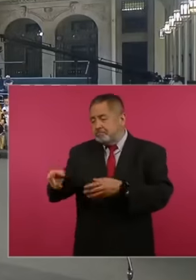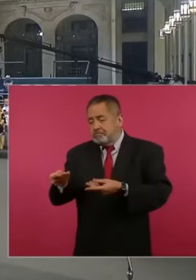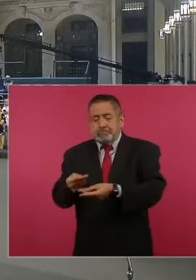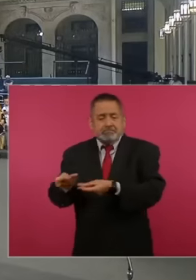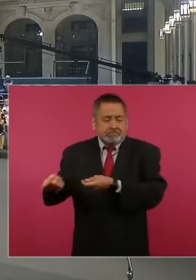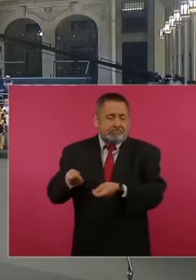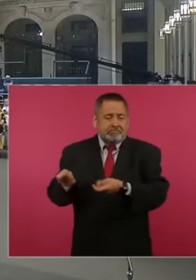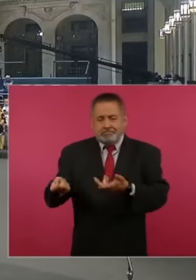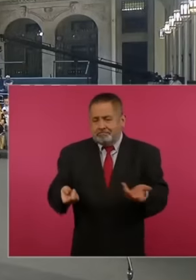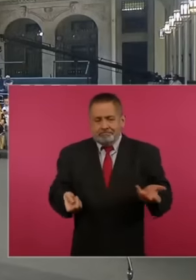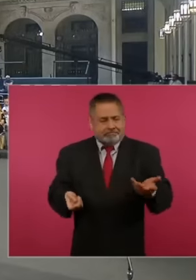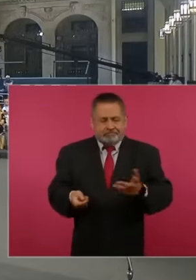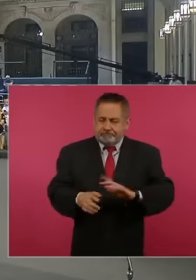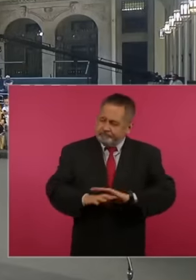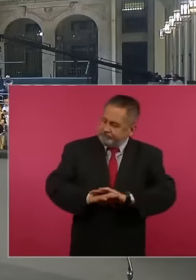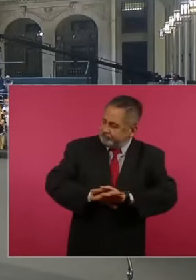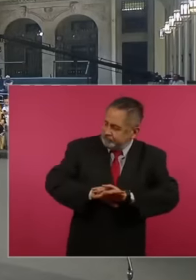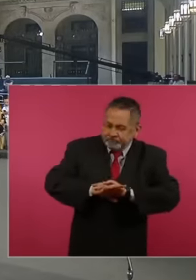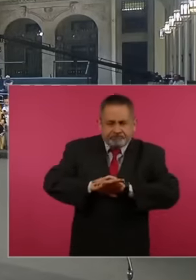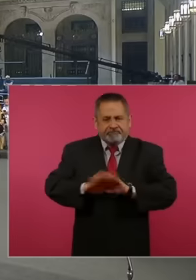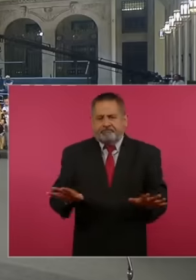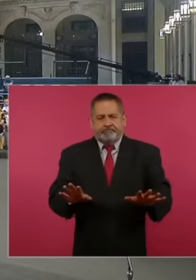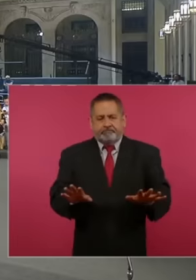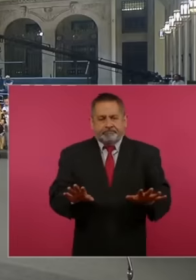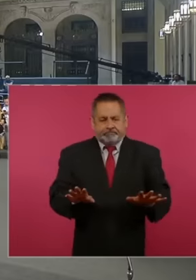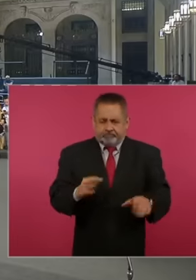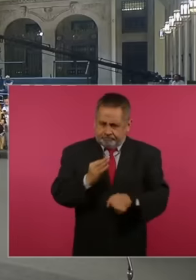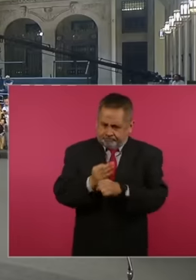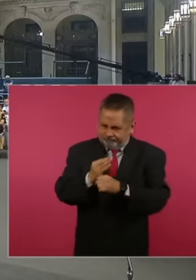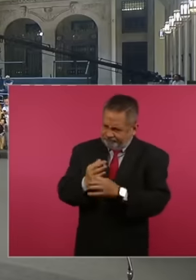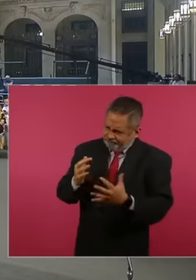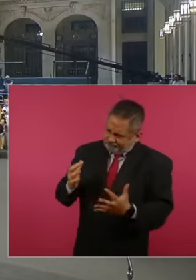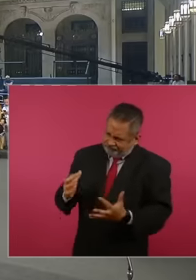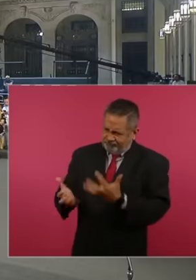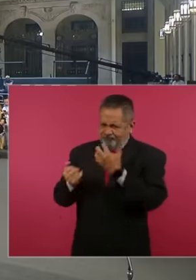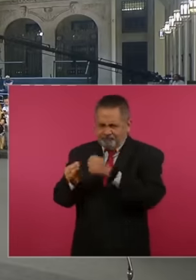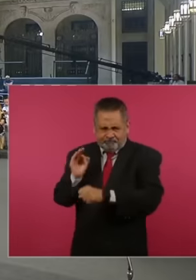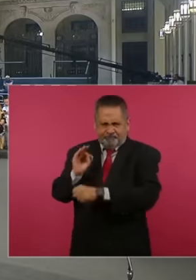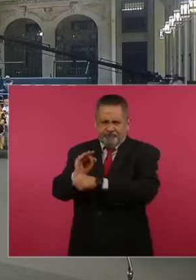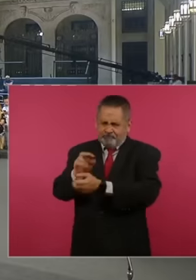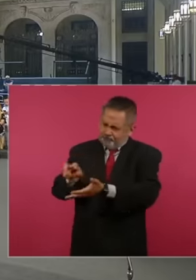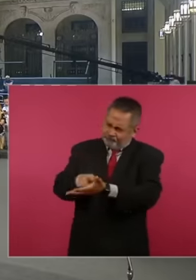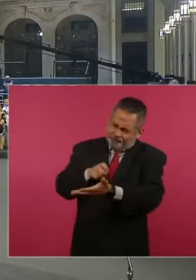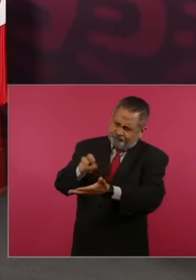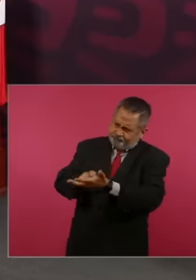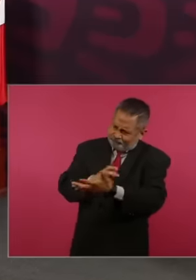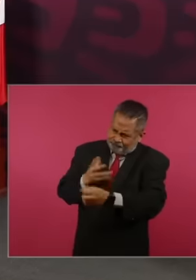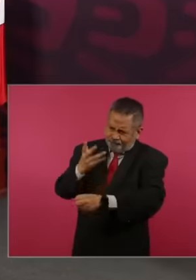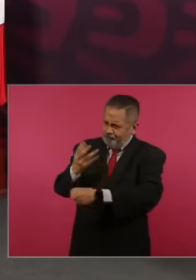there is a